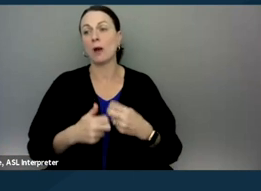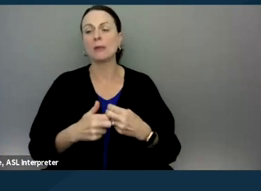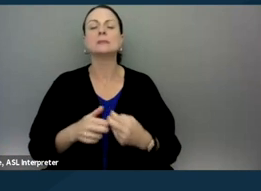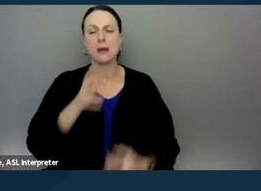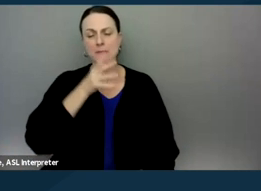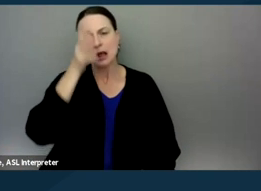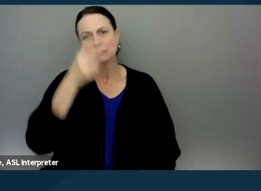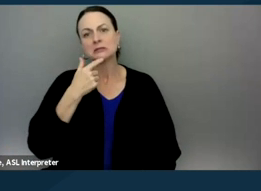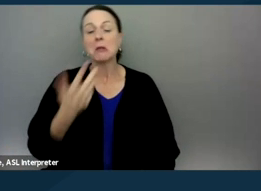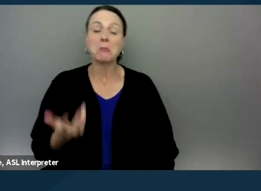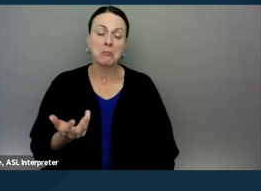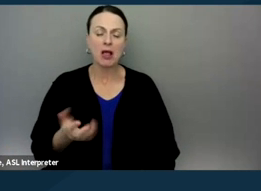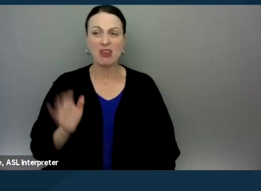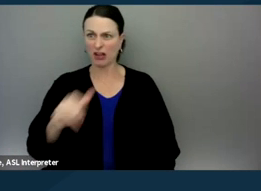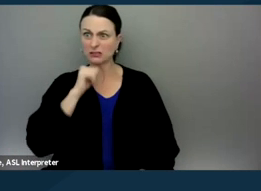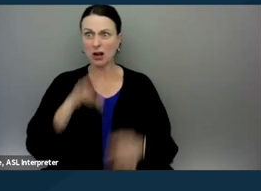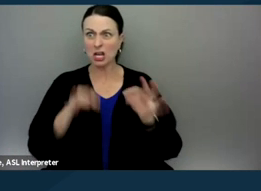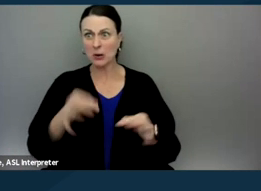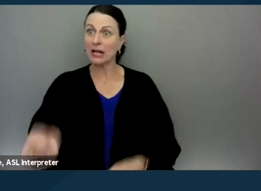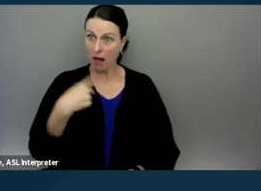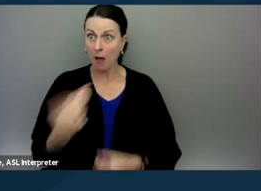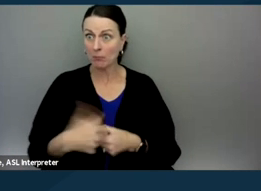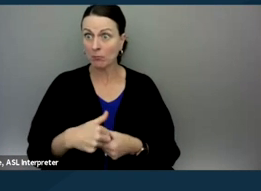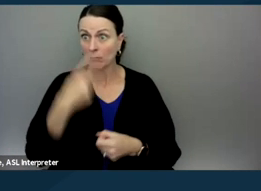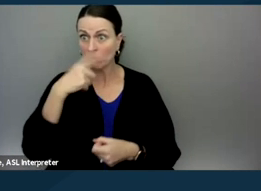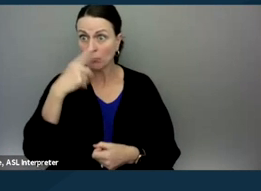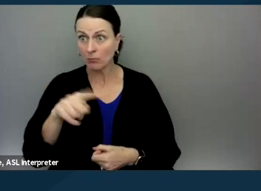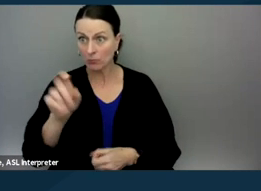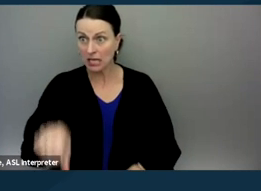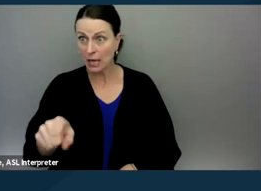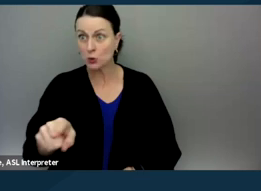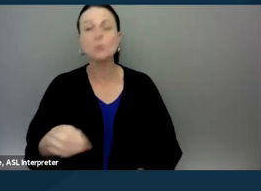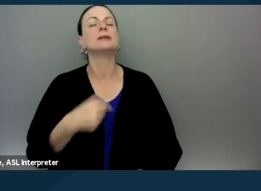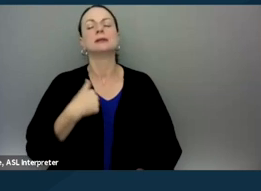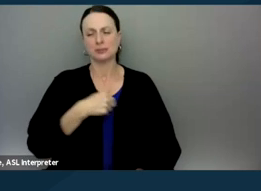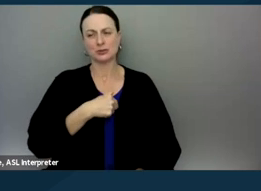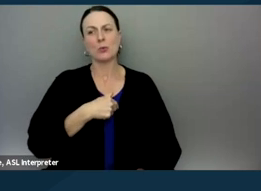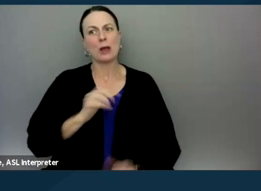"Well, you know, that's not a hearing. Can you come with us?" And again, our role generally is to prepare a parent